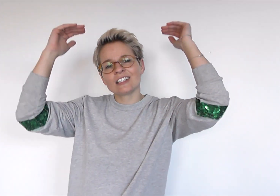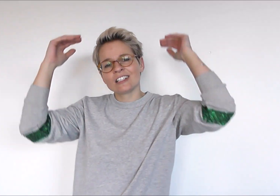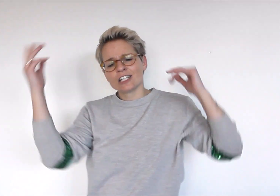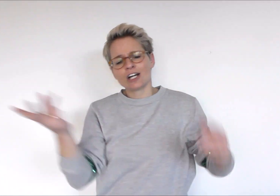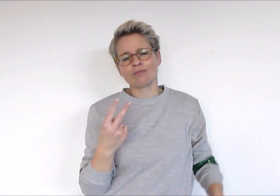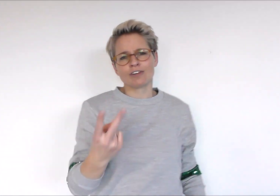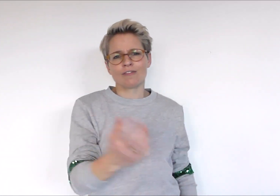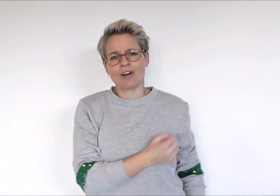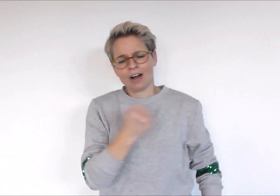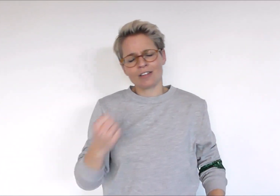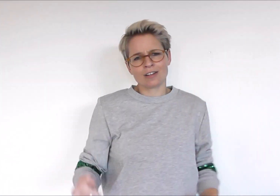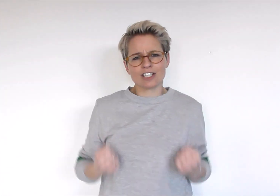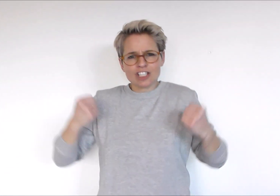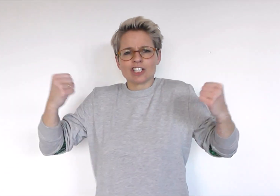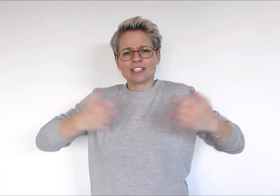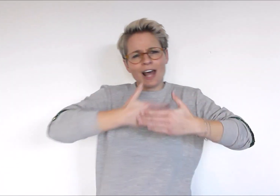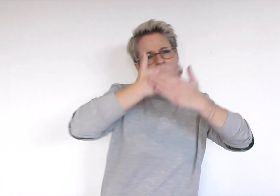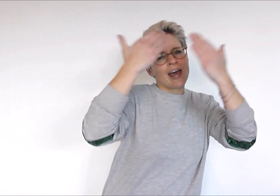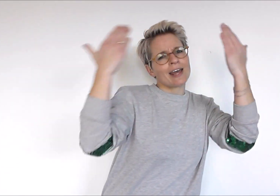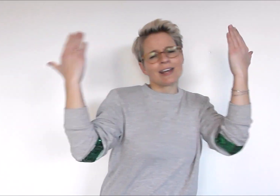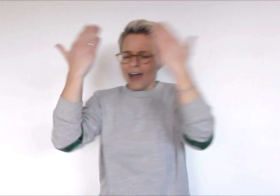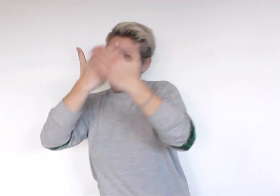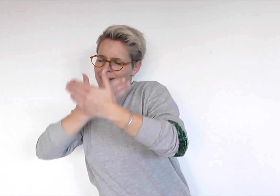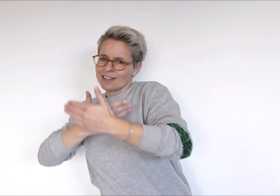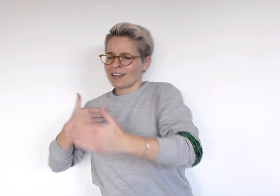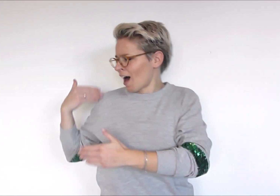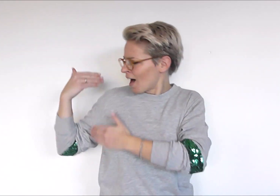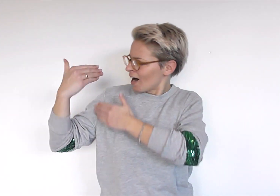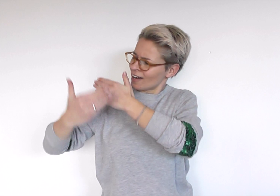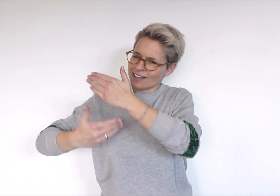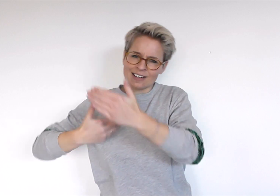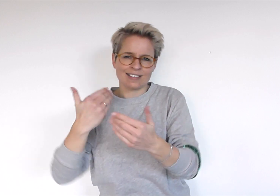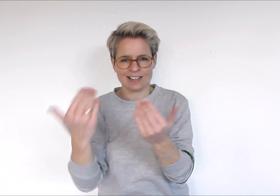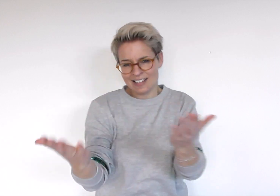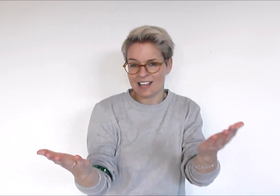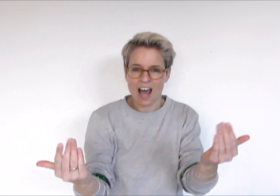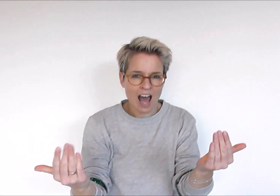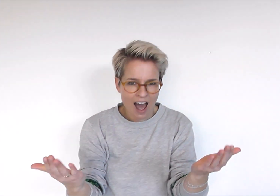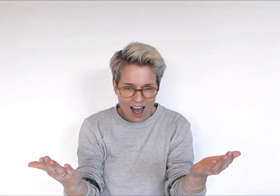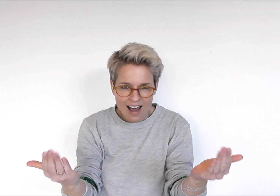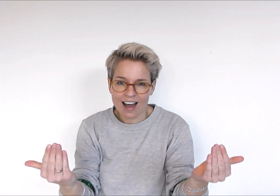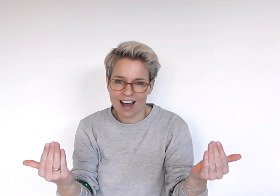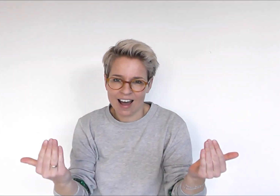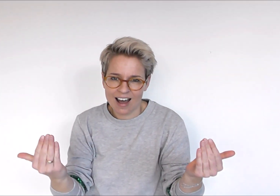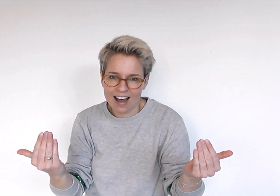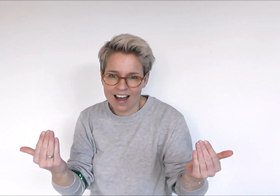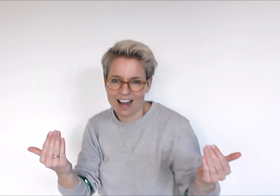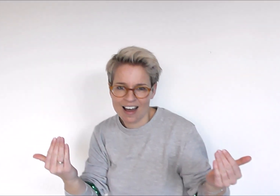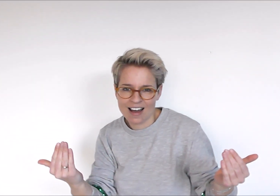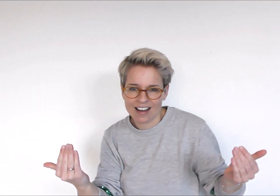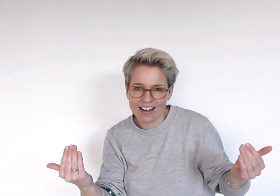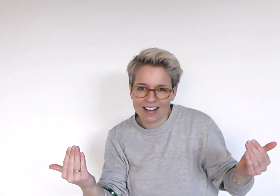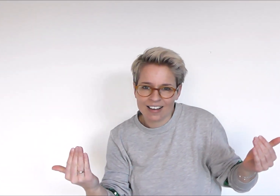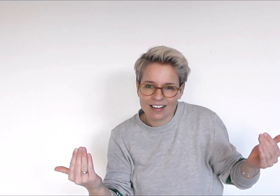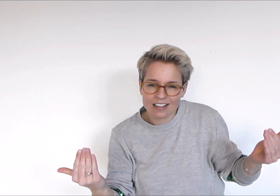And we've looked each day adn night in the eye